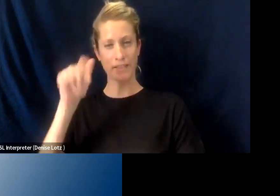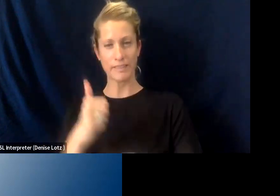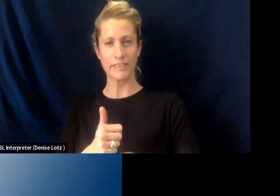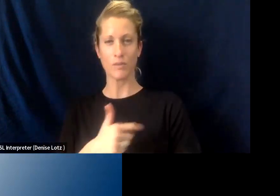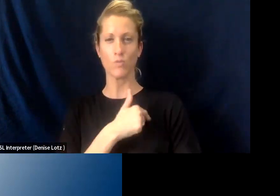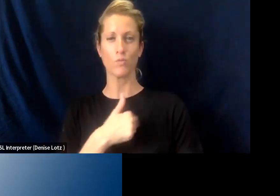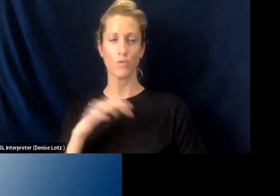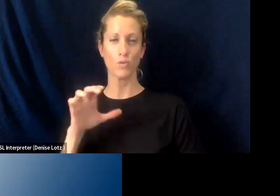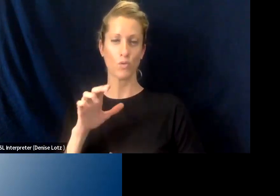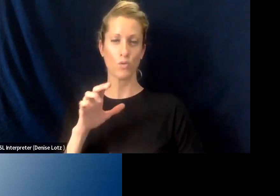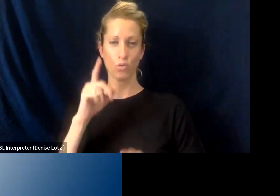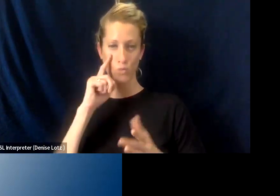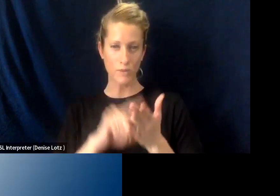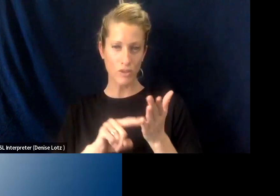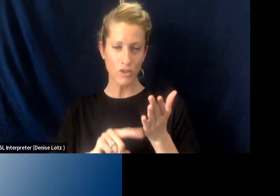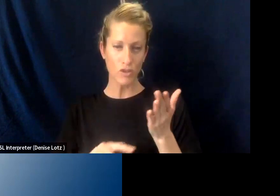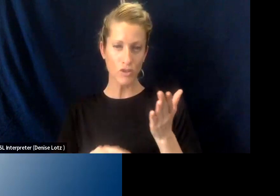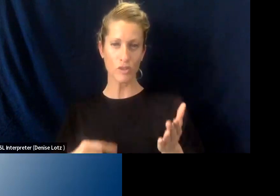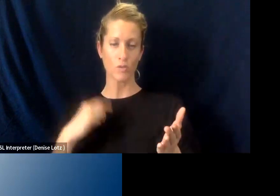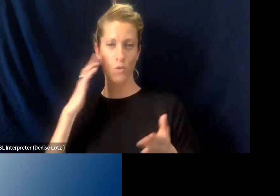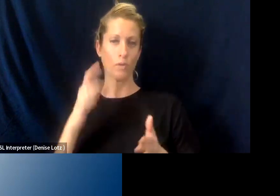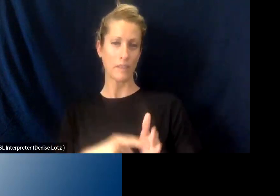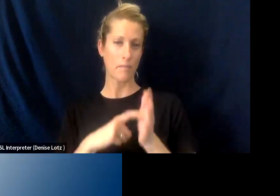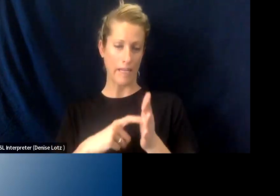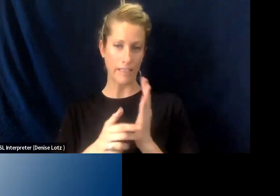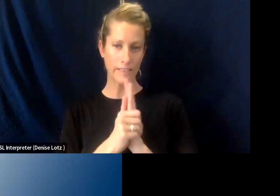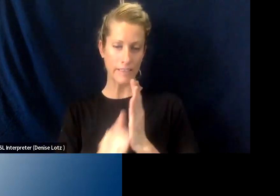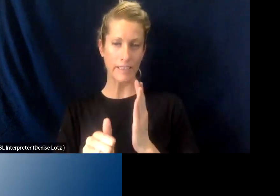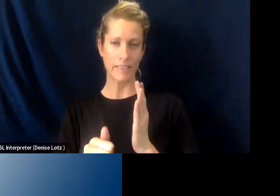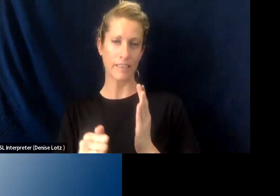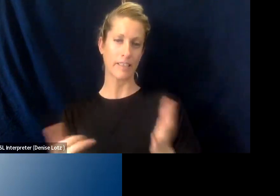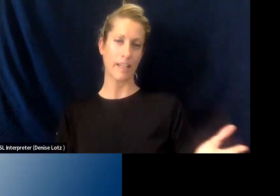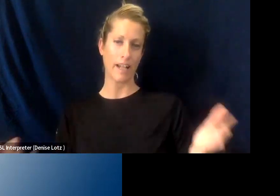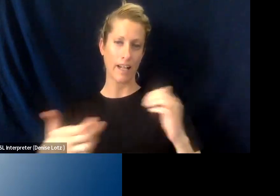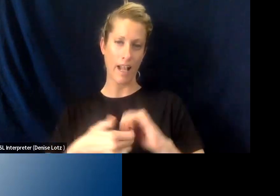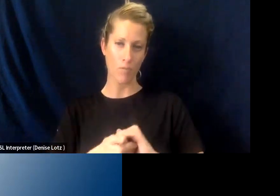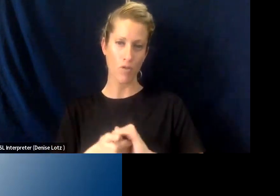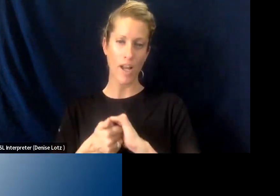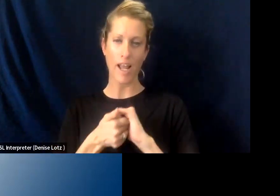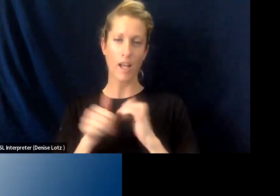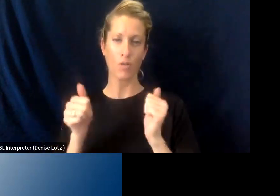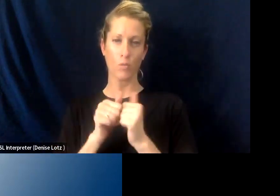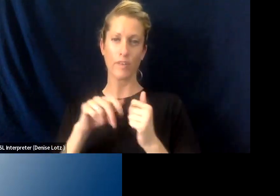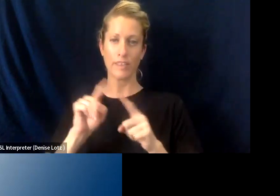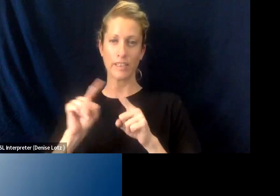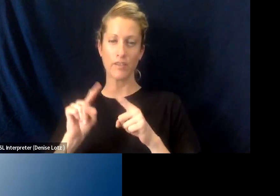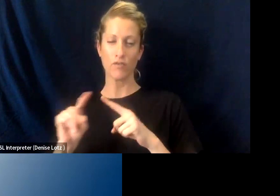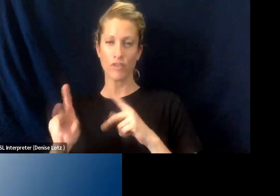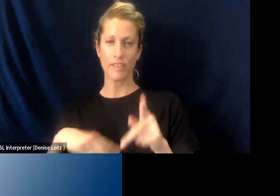So we've, you know, done the research, and know about the in demand skills. We're partnering, collaborating with a lot of labor market entities to be able to have